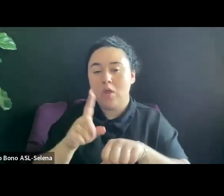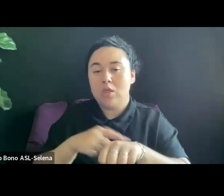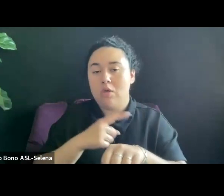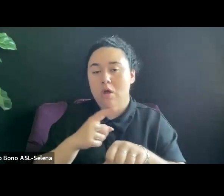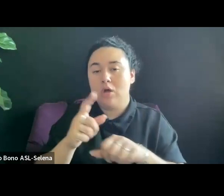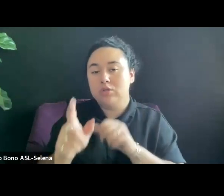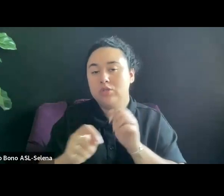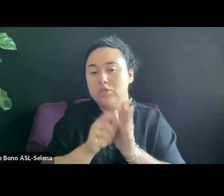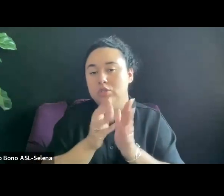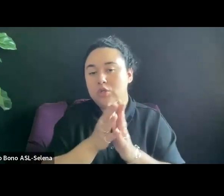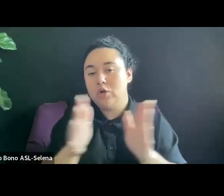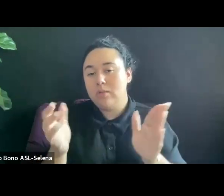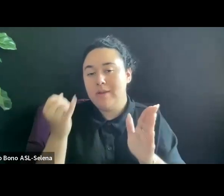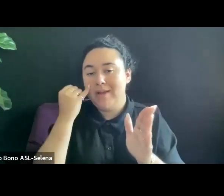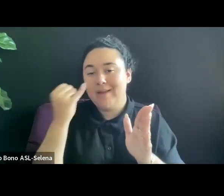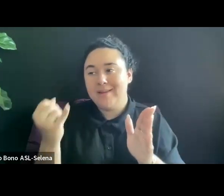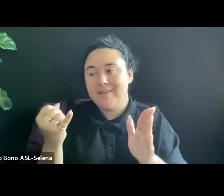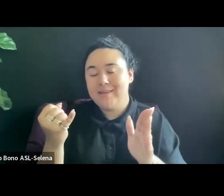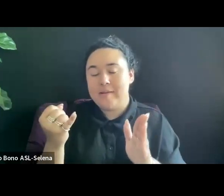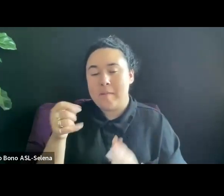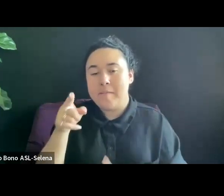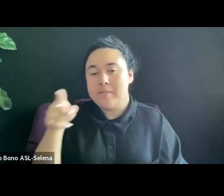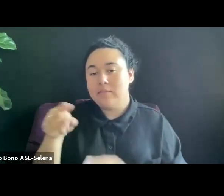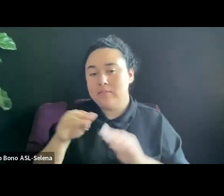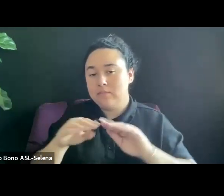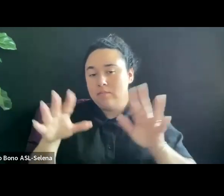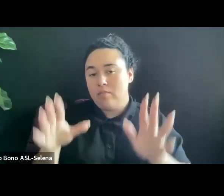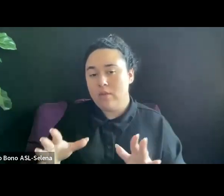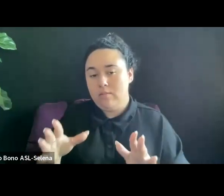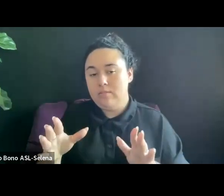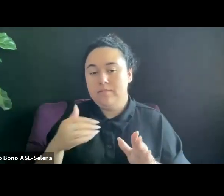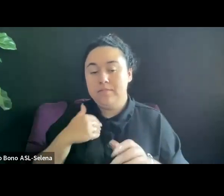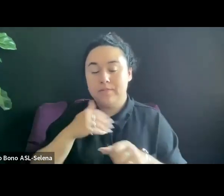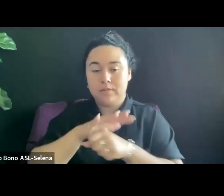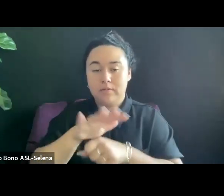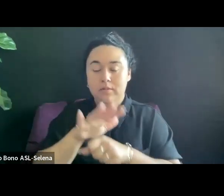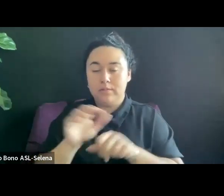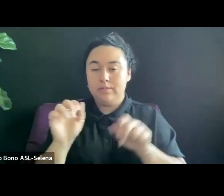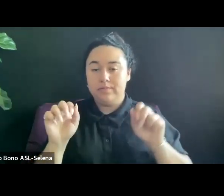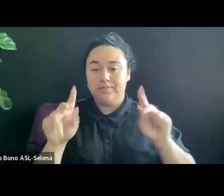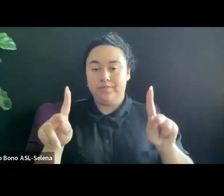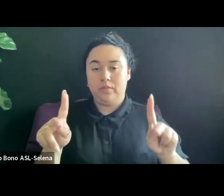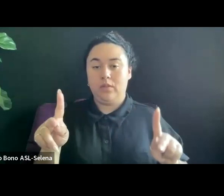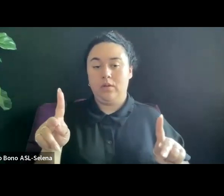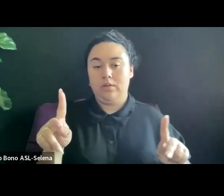WHETHER OR NOT THAT DISTRIBUTOR HAS GIVEN -- HAS HAD ENOUGH OPPORTUNITY THAT THEY'VE HELPED THAT